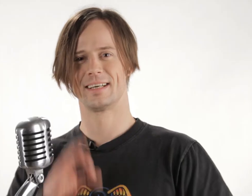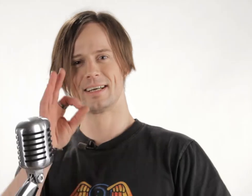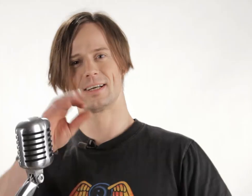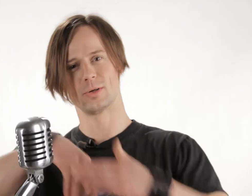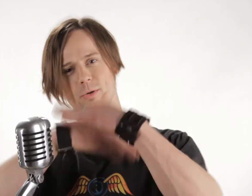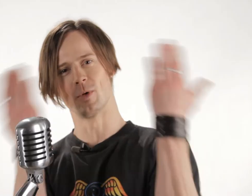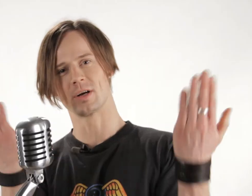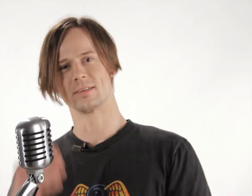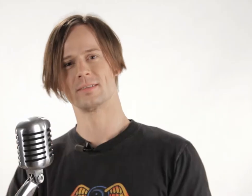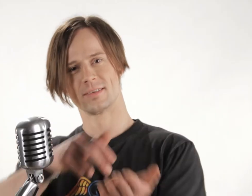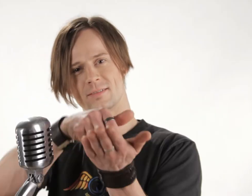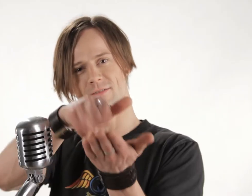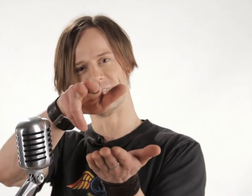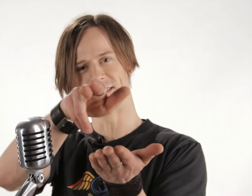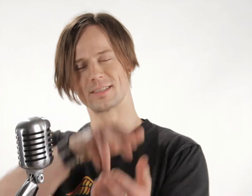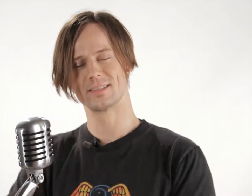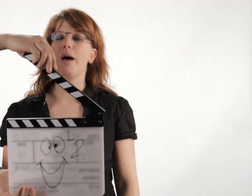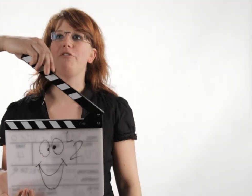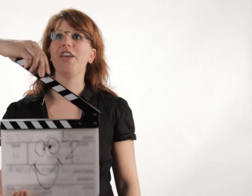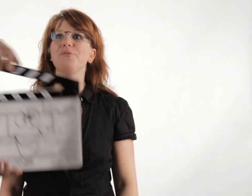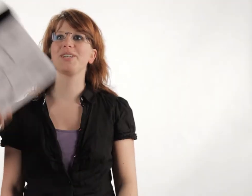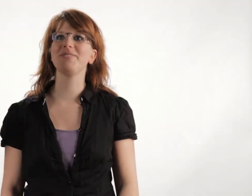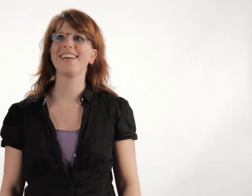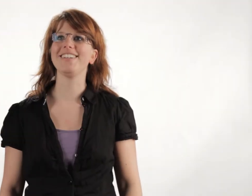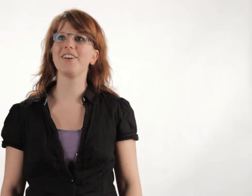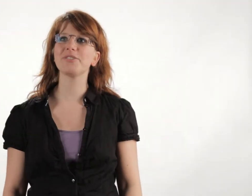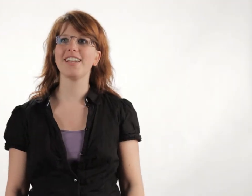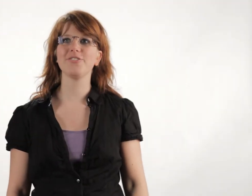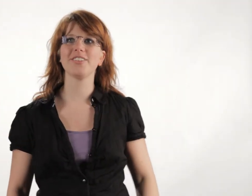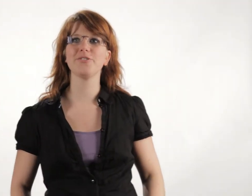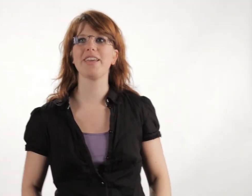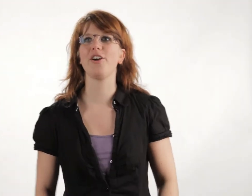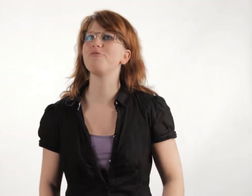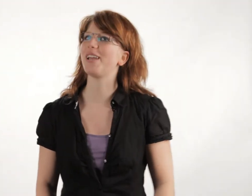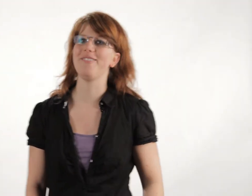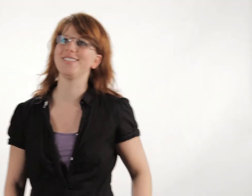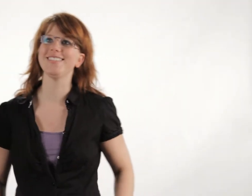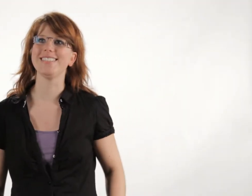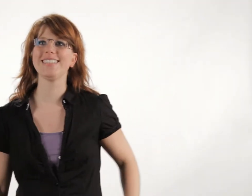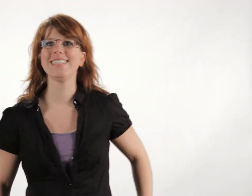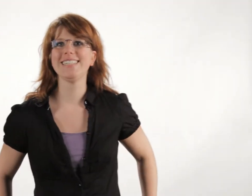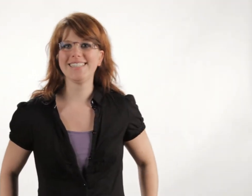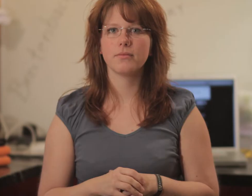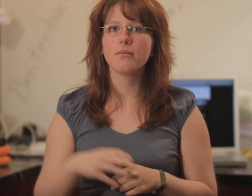Good morning, how are you? "Do not use these in the video! You can show them in the making of but nowhere else!